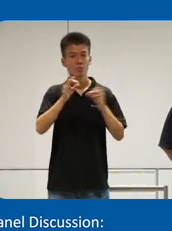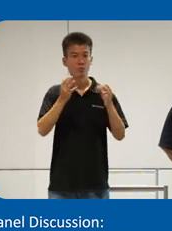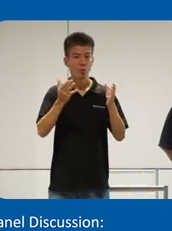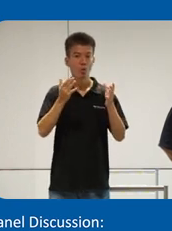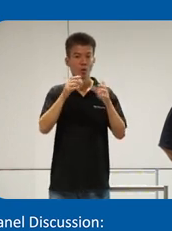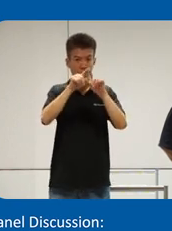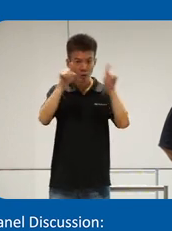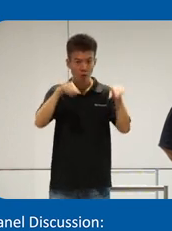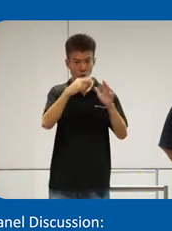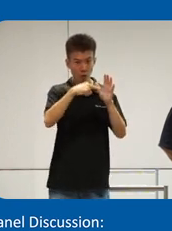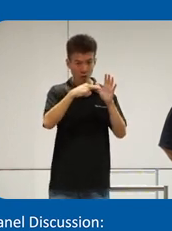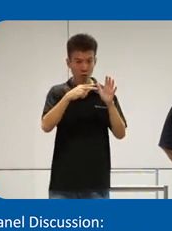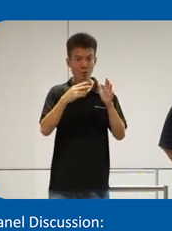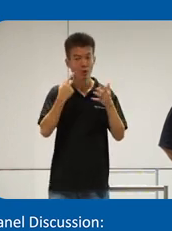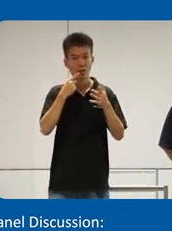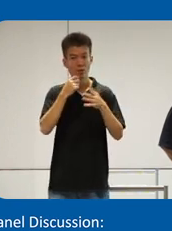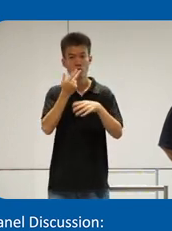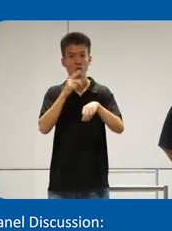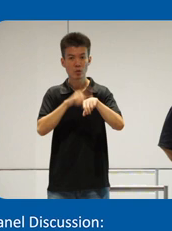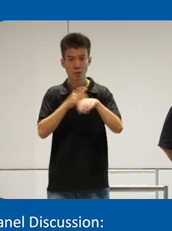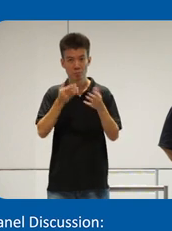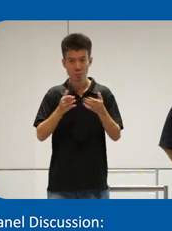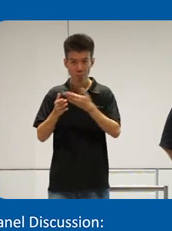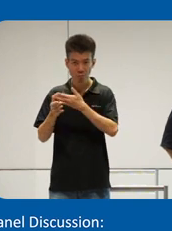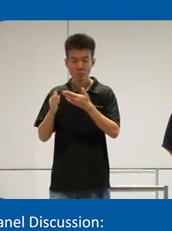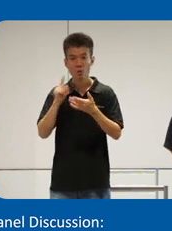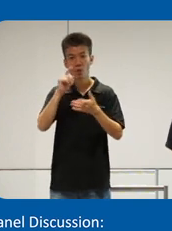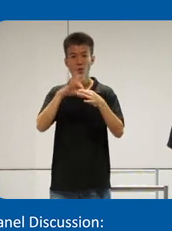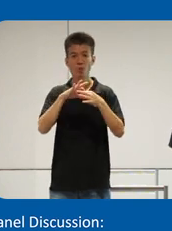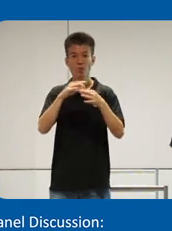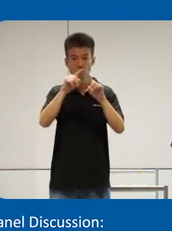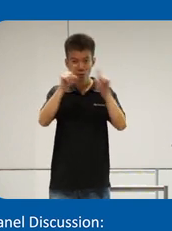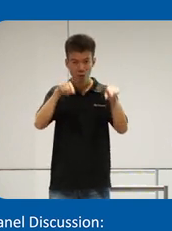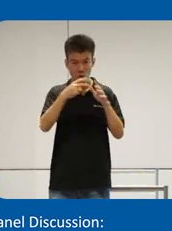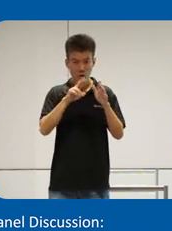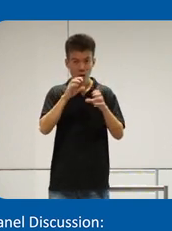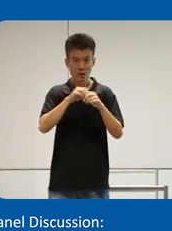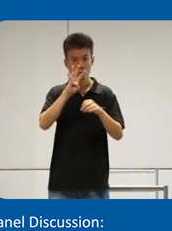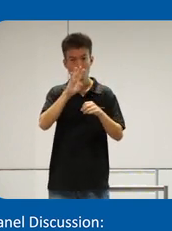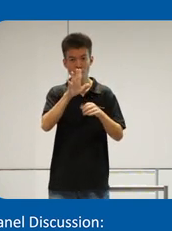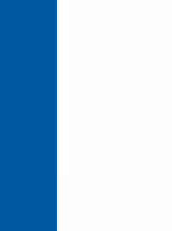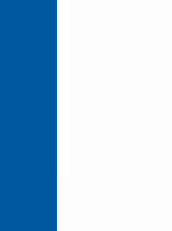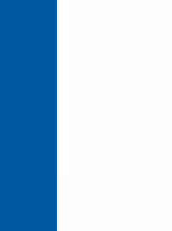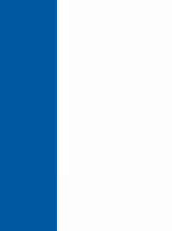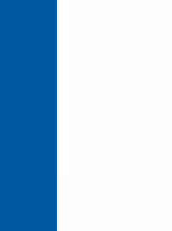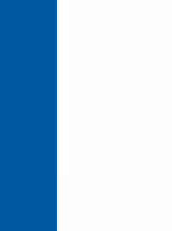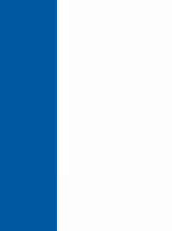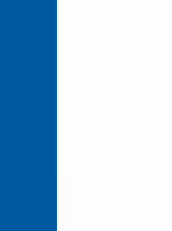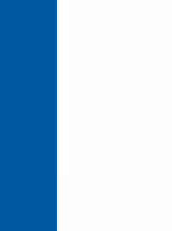reader is I've mentioned it a few times so here we go here's what a screen reader is in 45 seconds